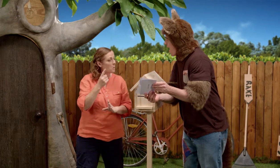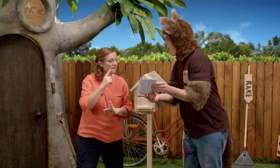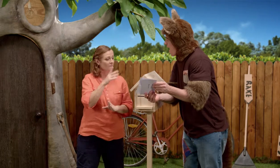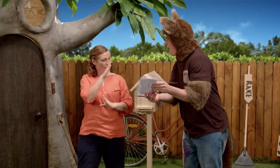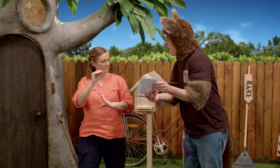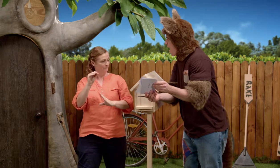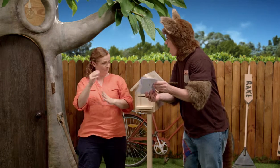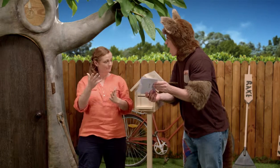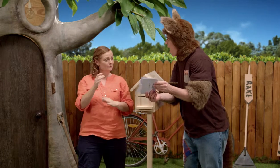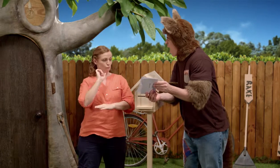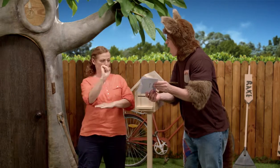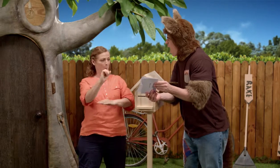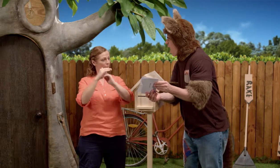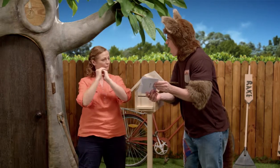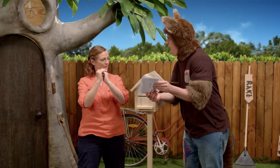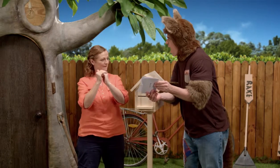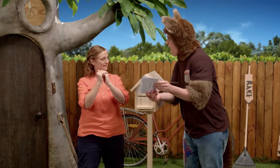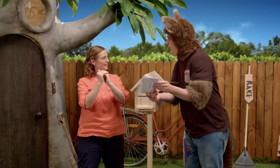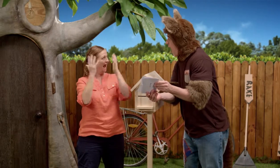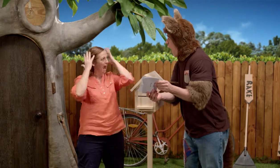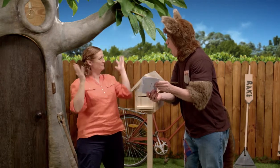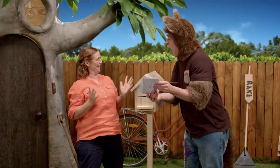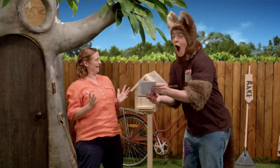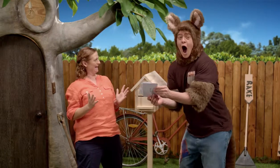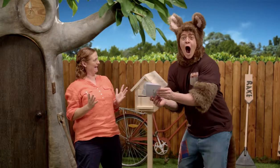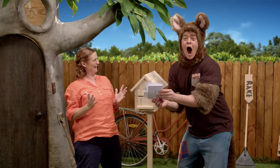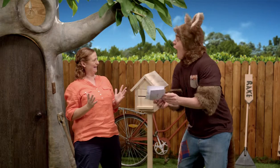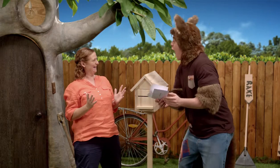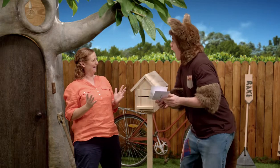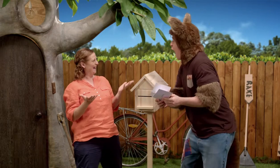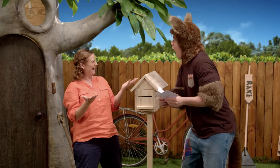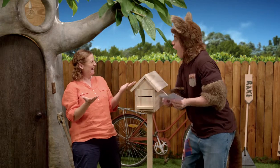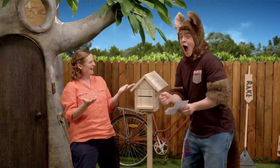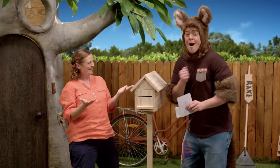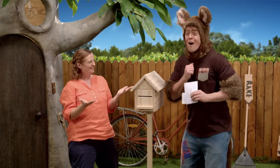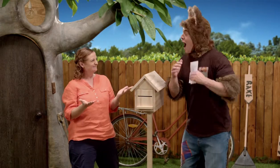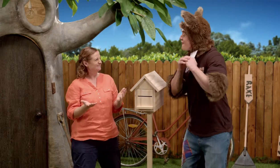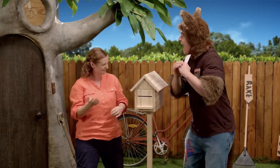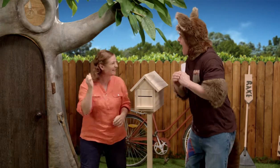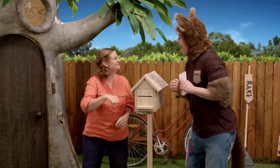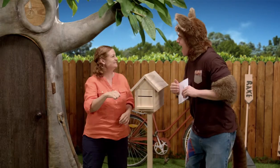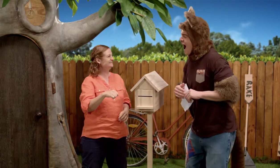From your friend, Amanda". Oh, my friend?